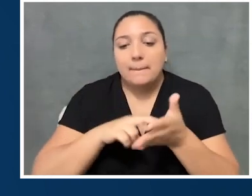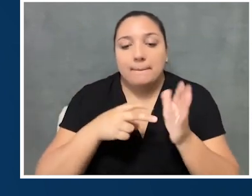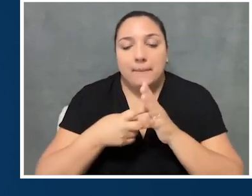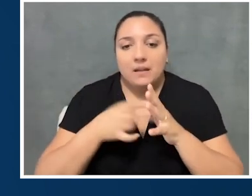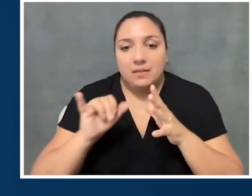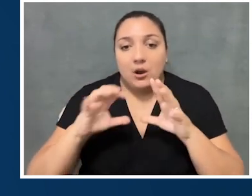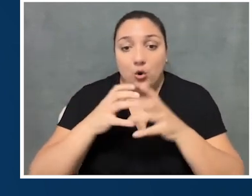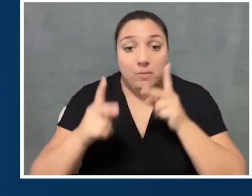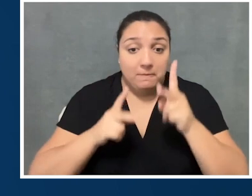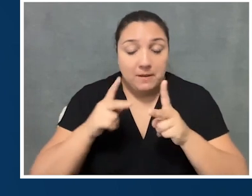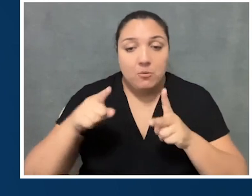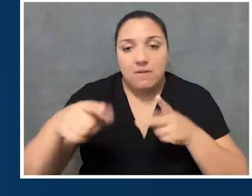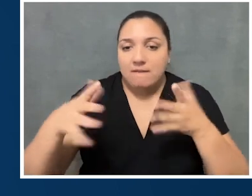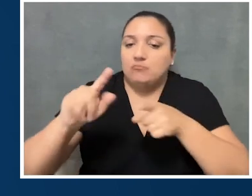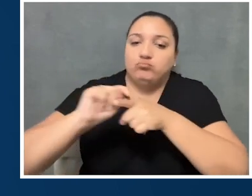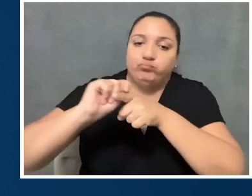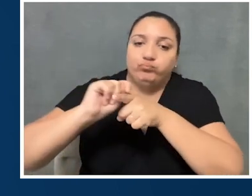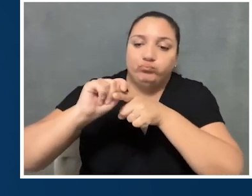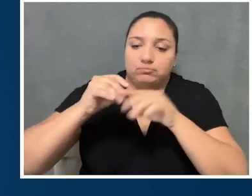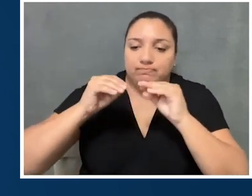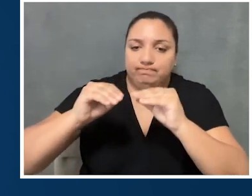So a group of folks who have been trained